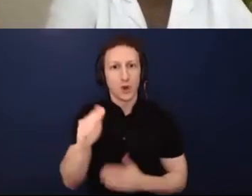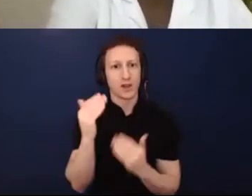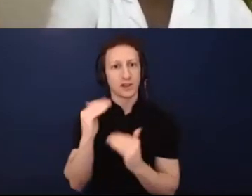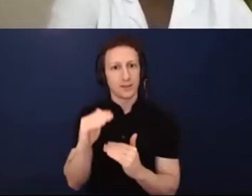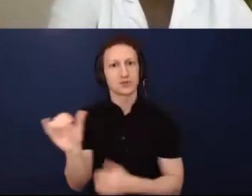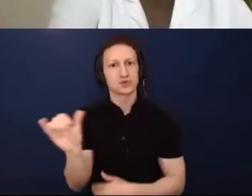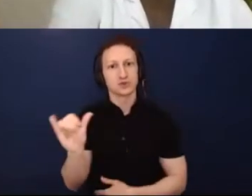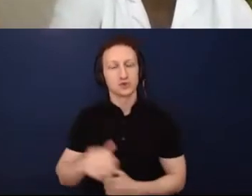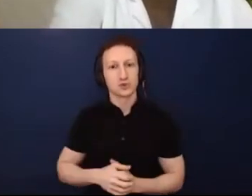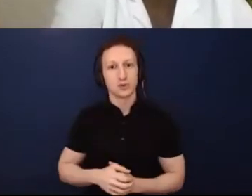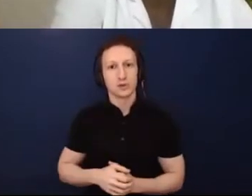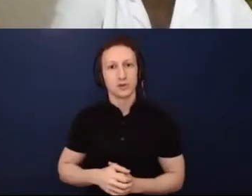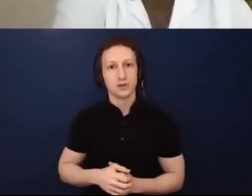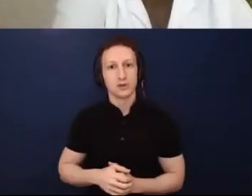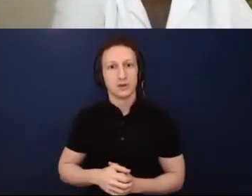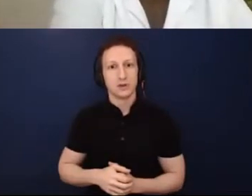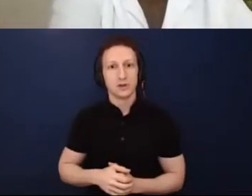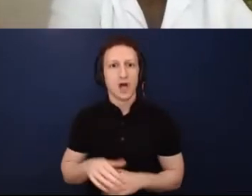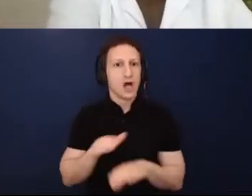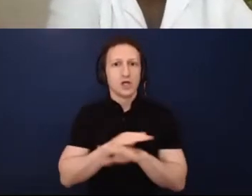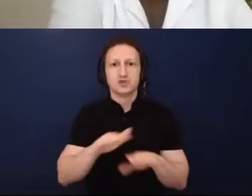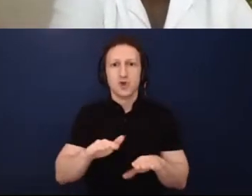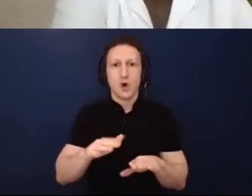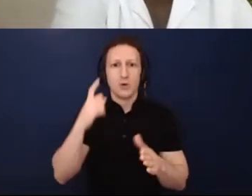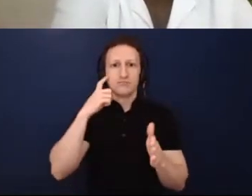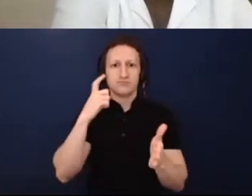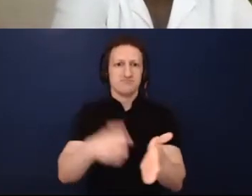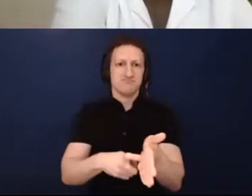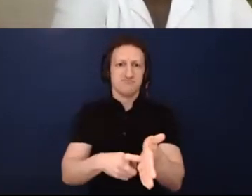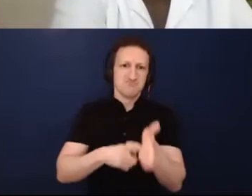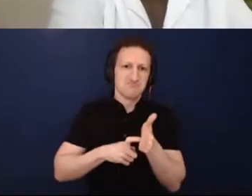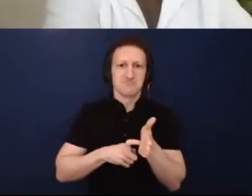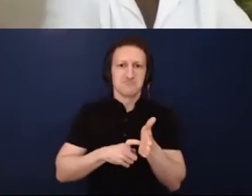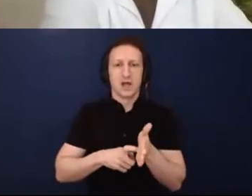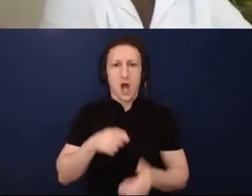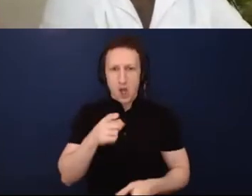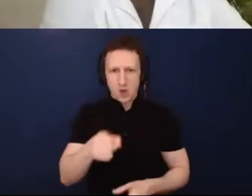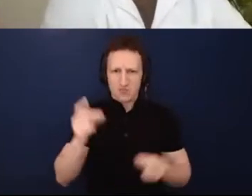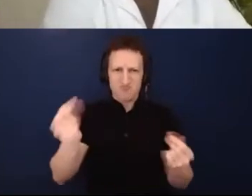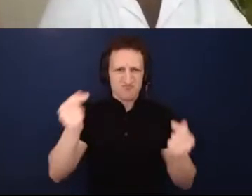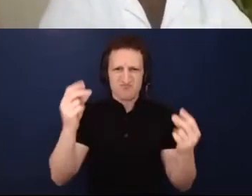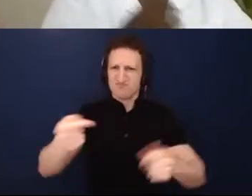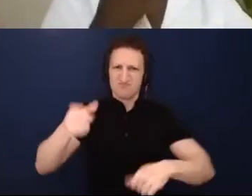expect "the same" from artists to produce something, but to understand